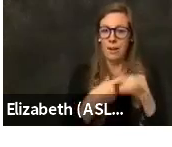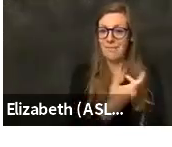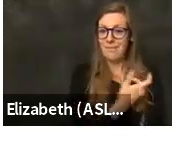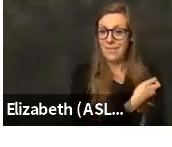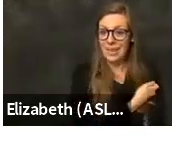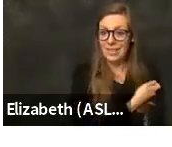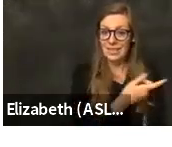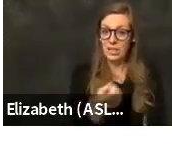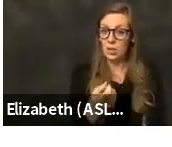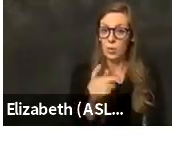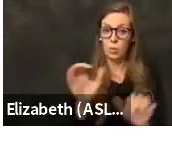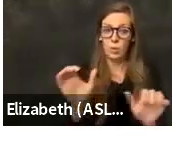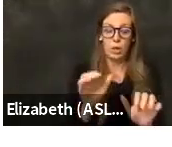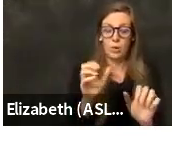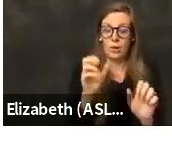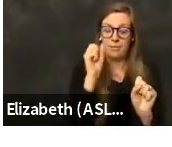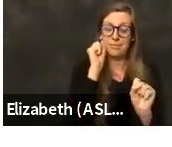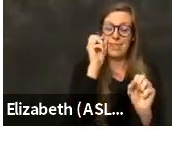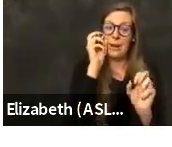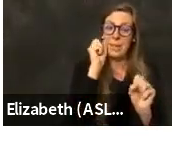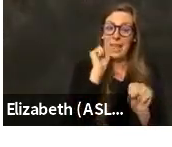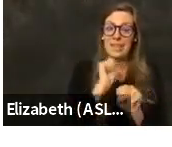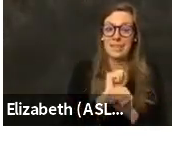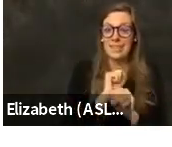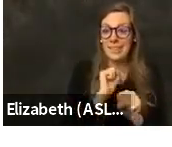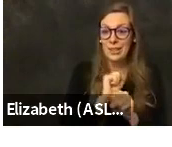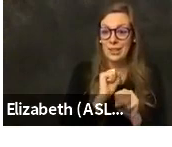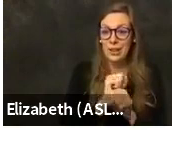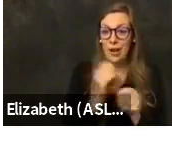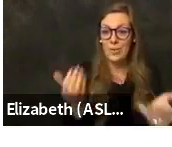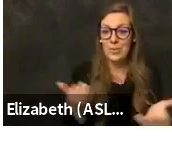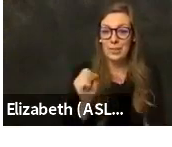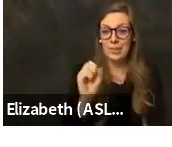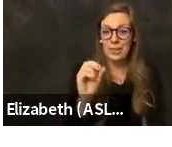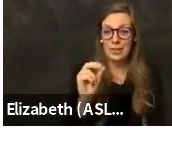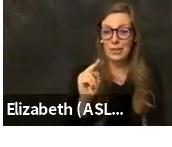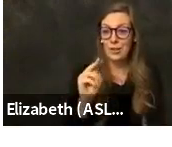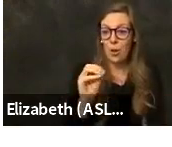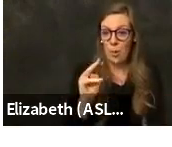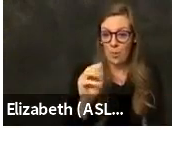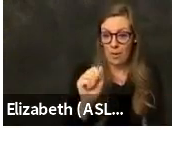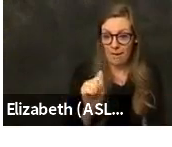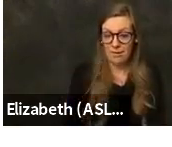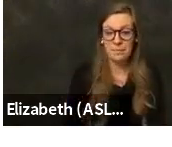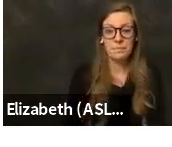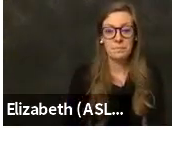doing a fantastic job here in Sonoma County. As you can see, we've given